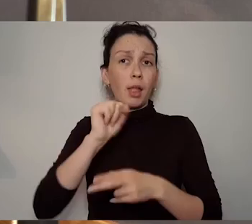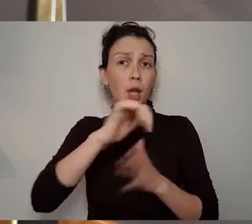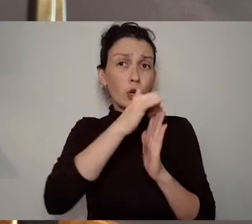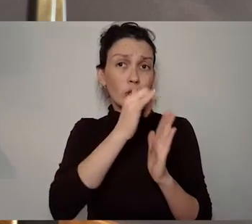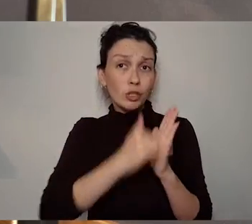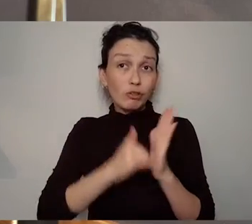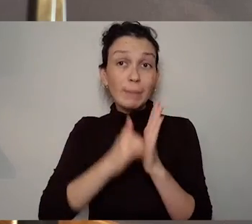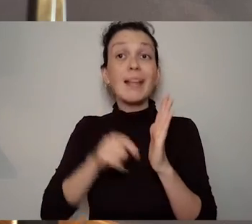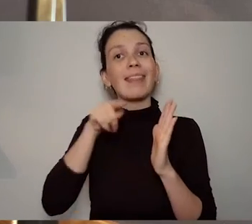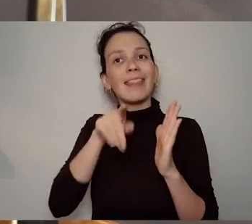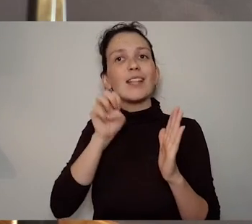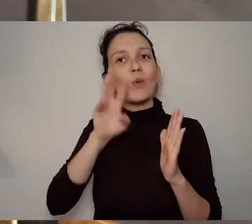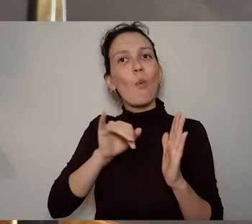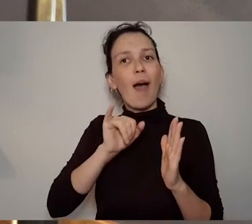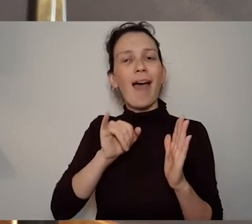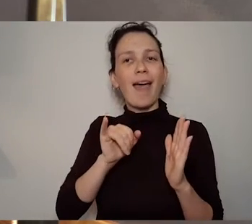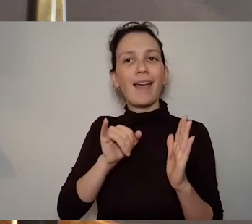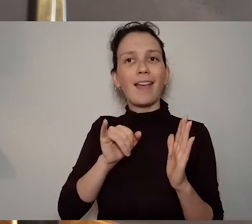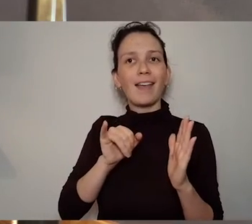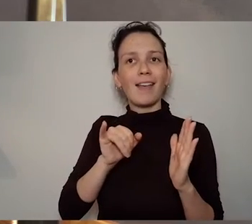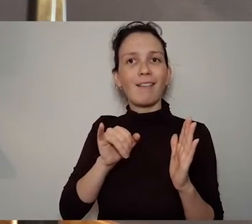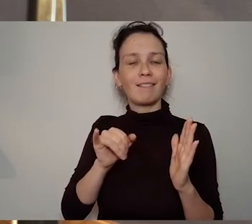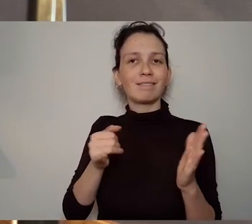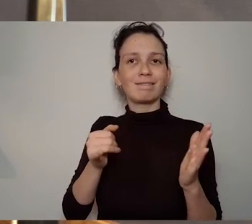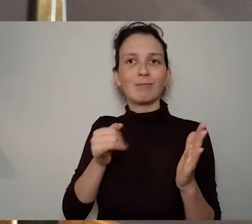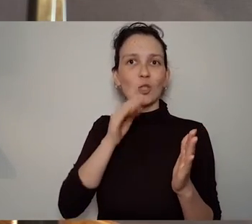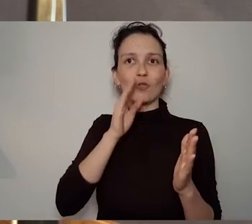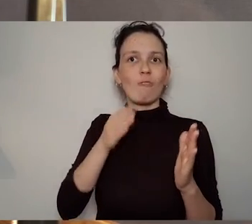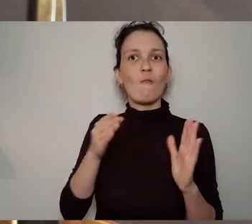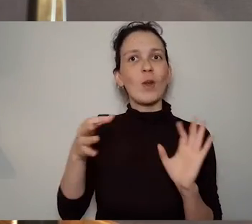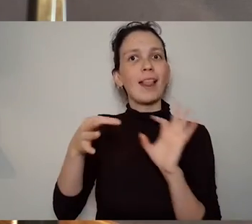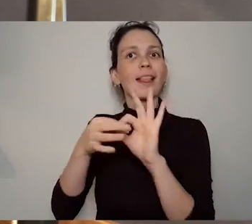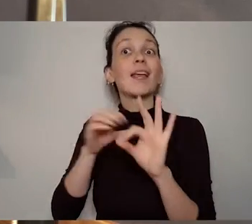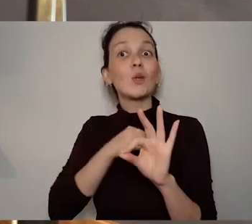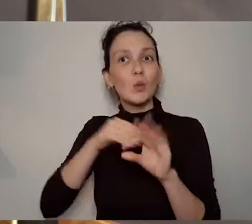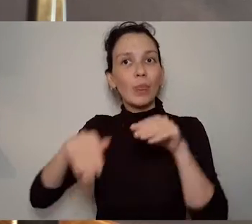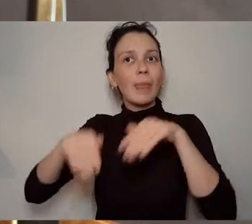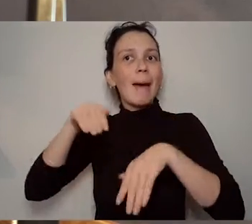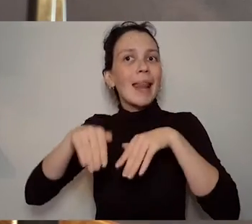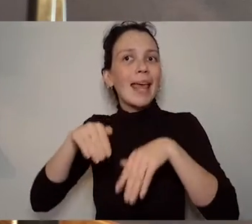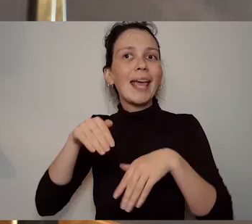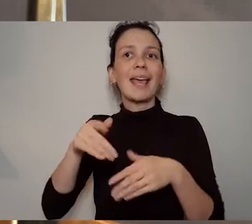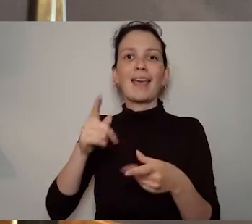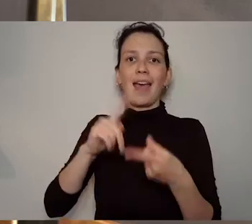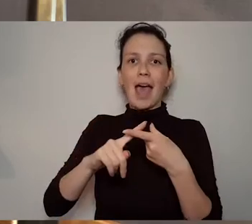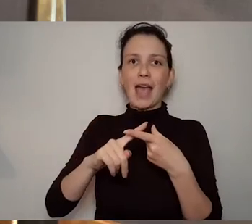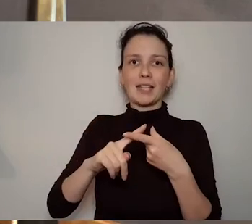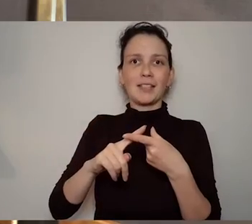art or performance art, you know, where you you don't have to work in a very traditional way